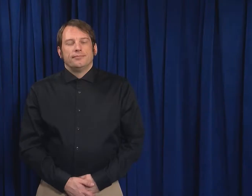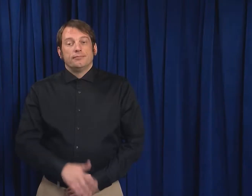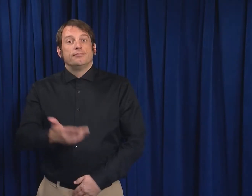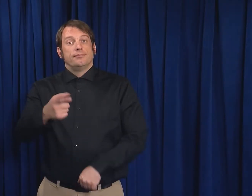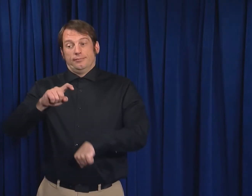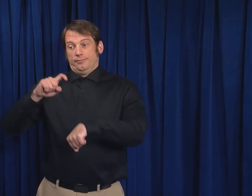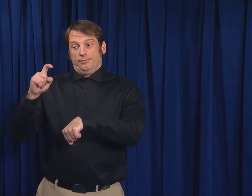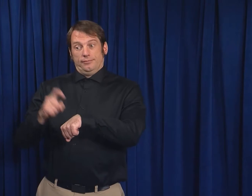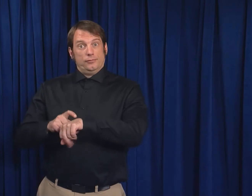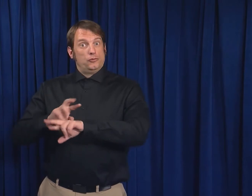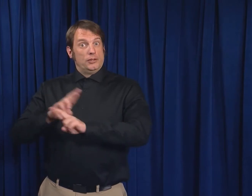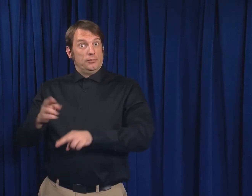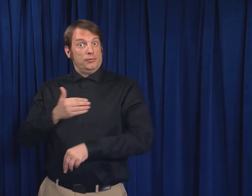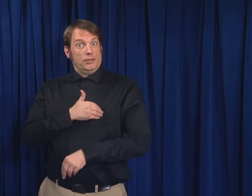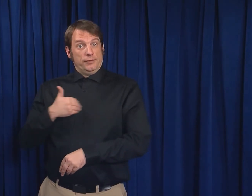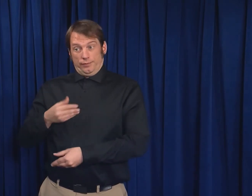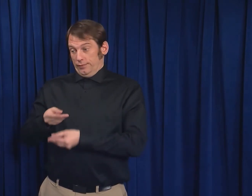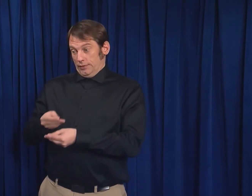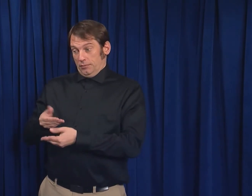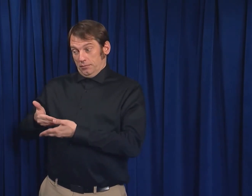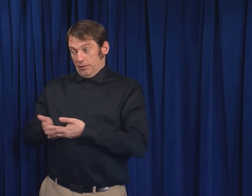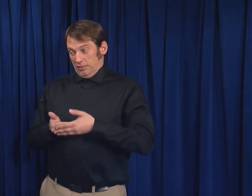There are precautions you can take